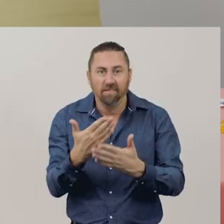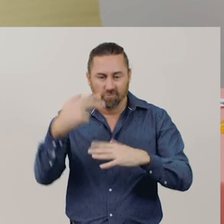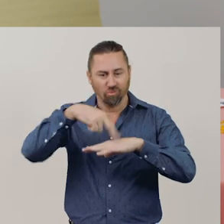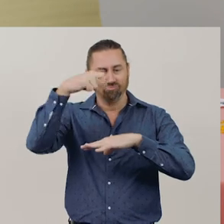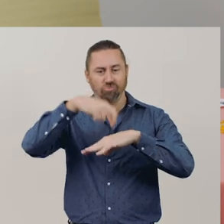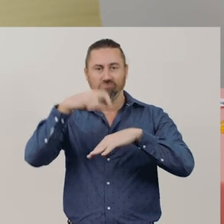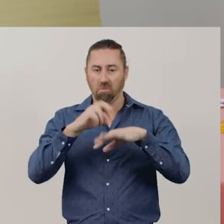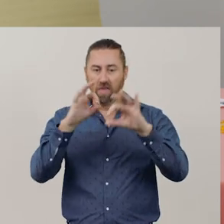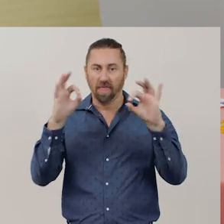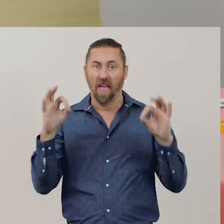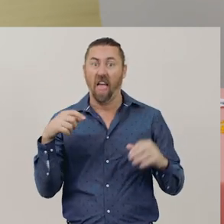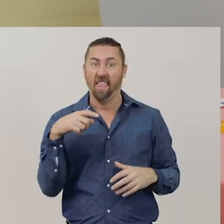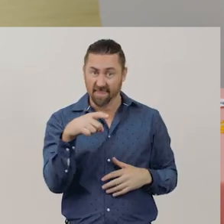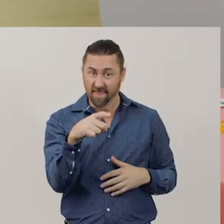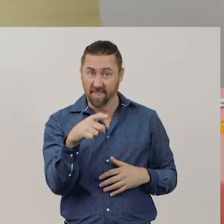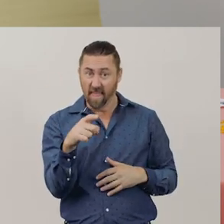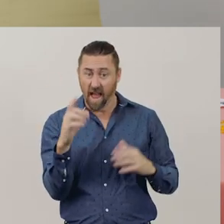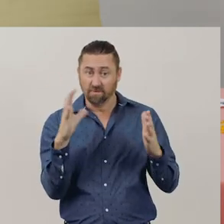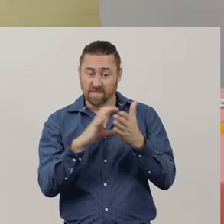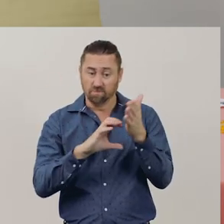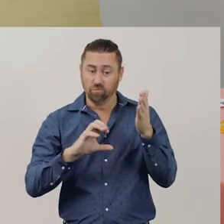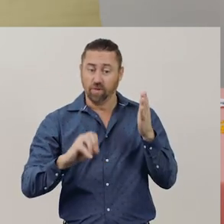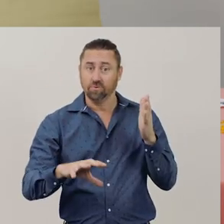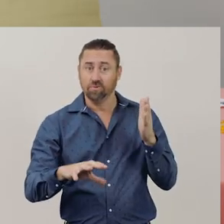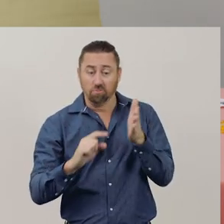This was subtraction in action.